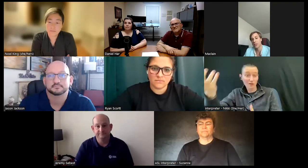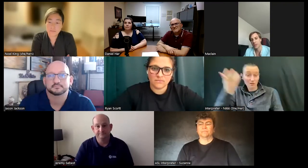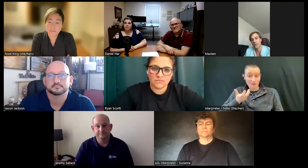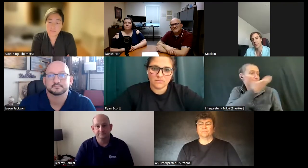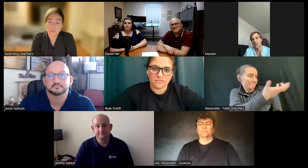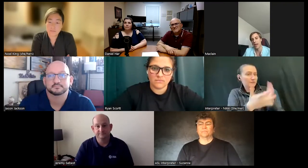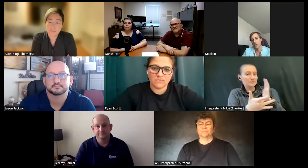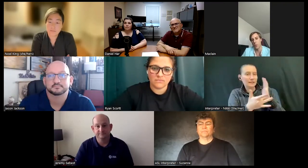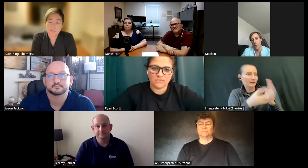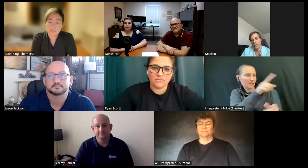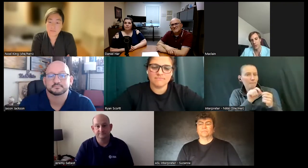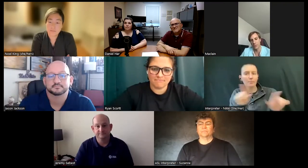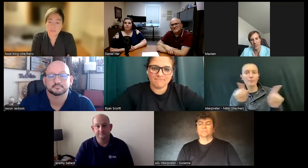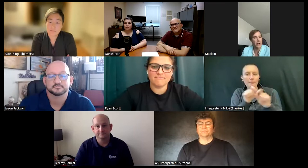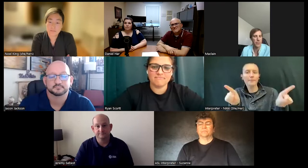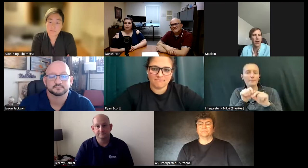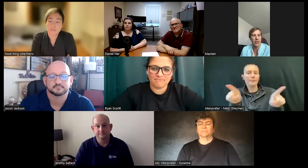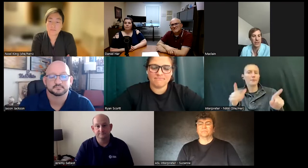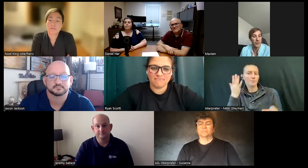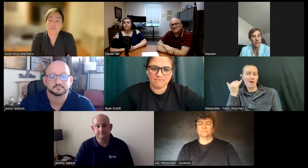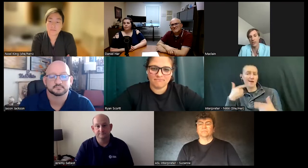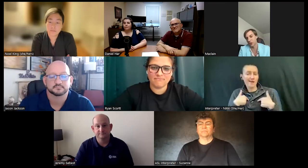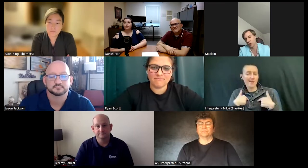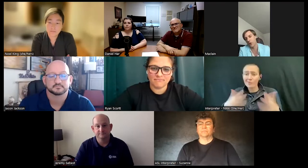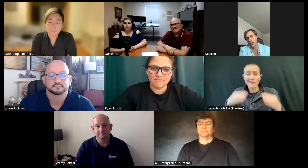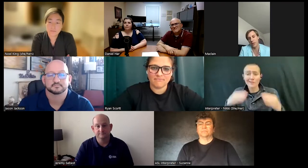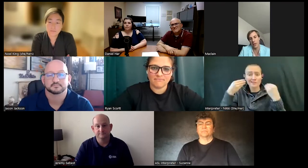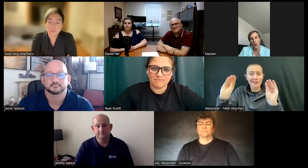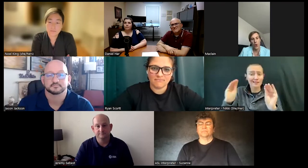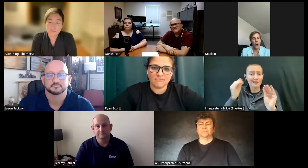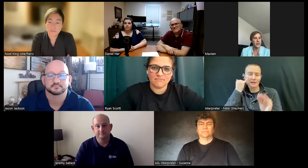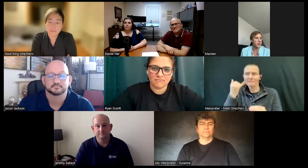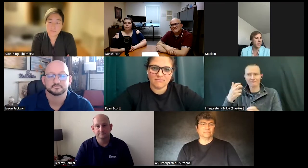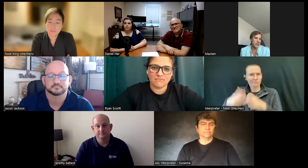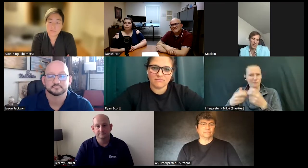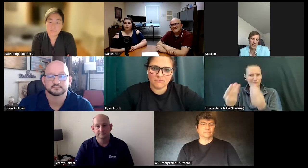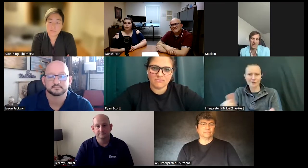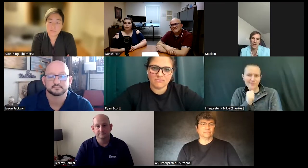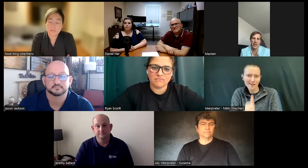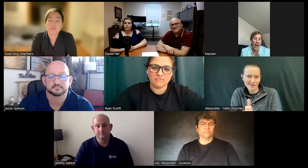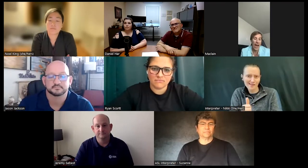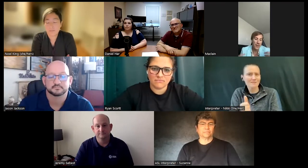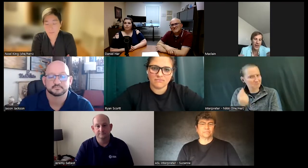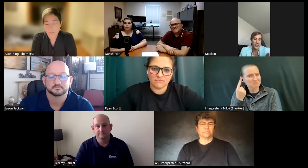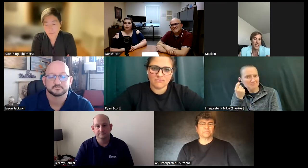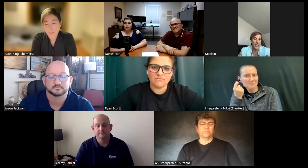releasing because I don't want to be selling their products if it doesn't actually solve anything or if it's only to suck money out of us and it really